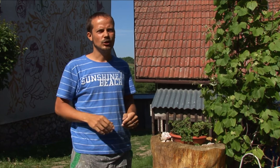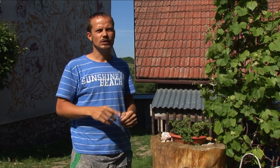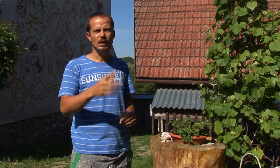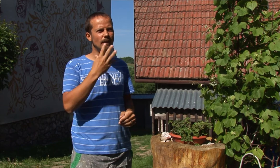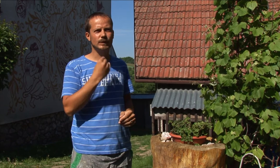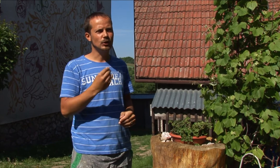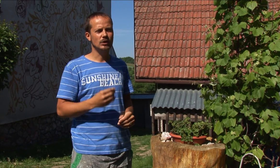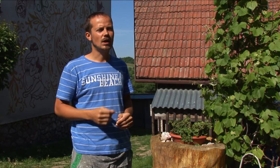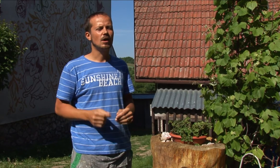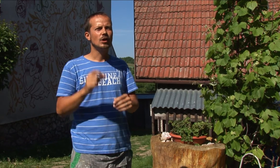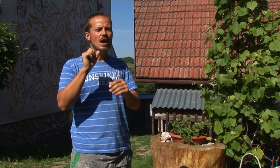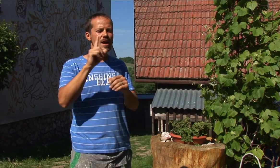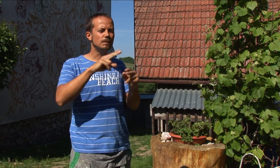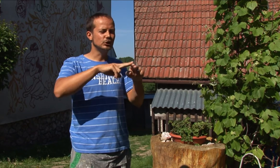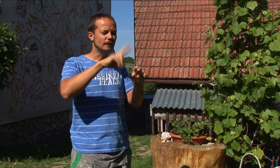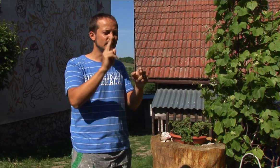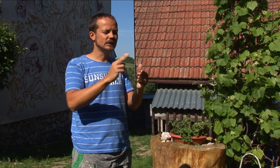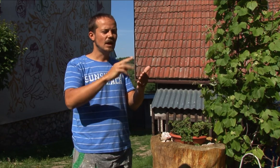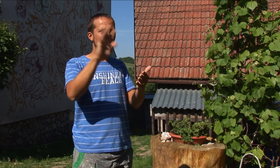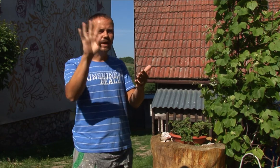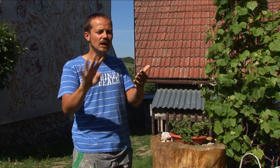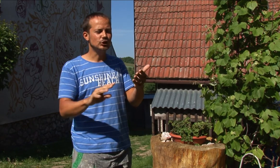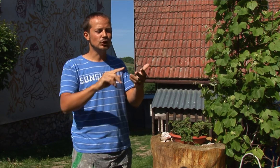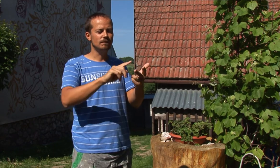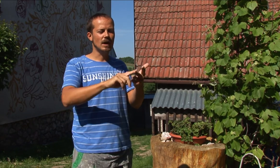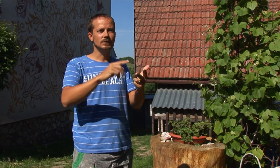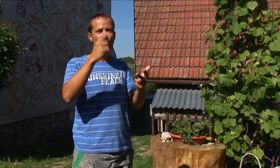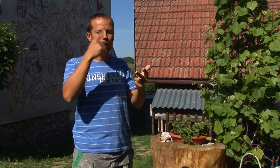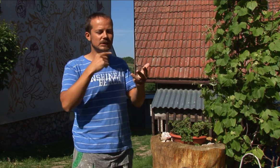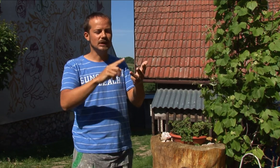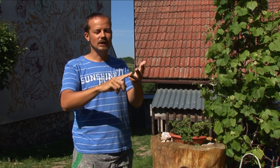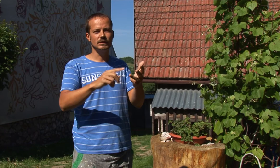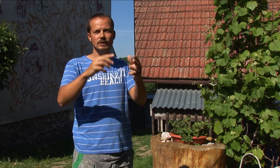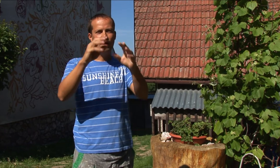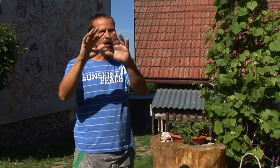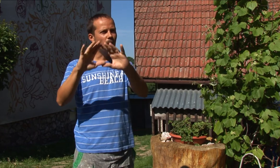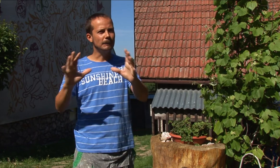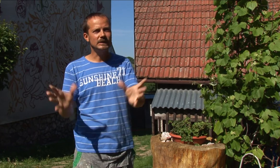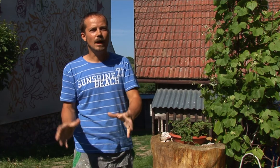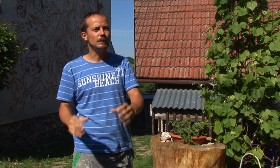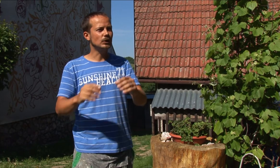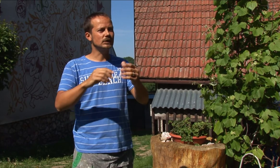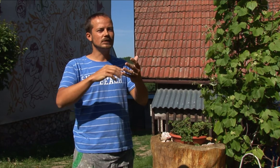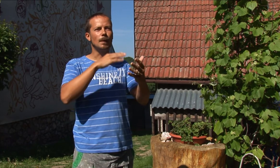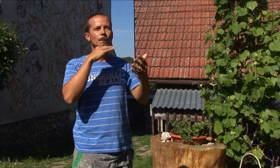It’s better when it involves pattern work or painting a picture, and statues.